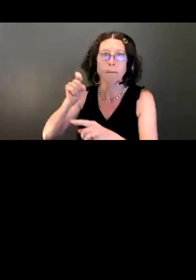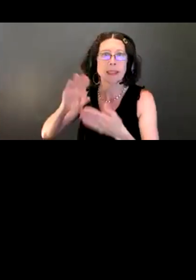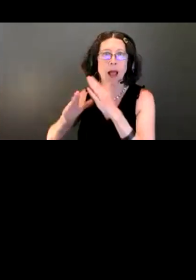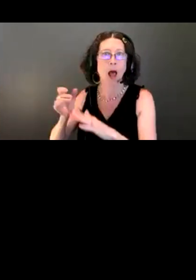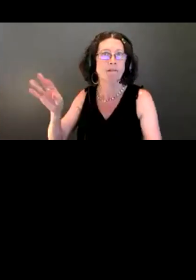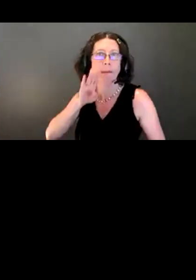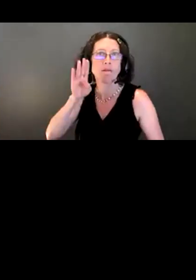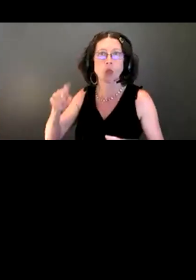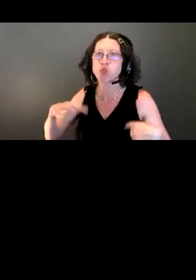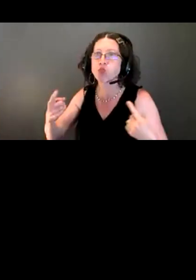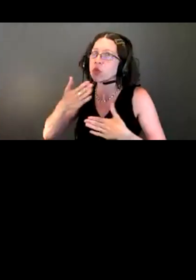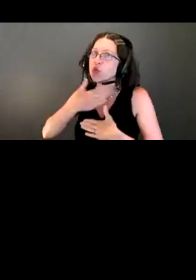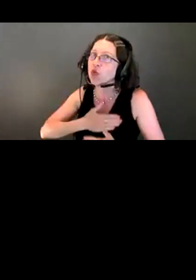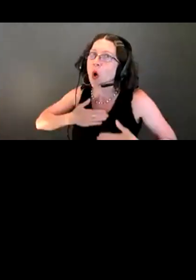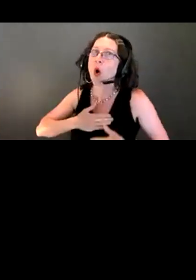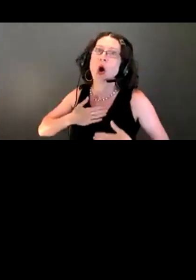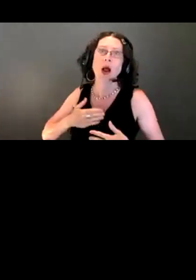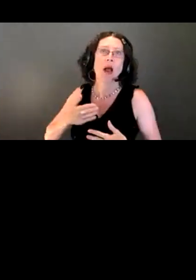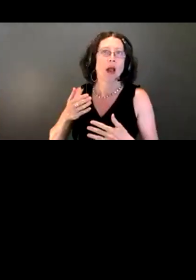project because of that.